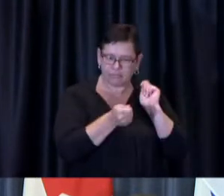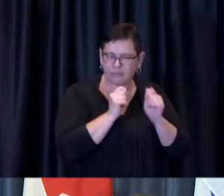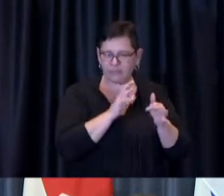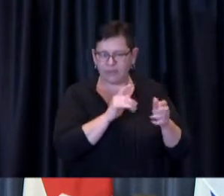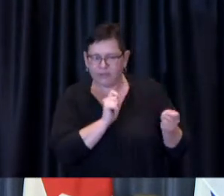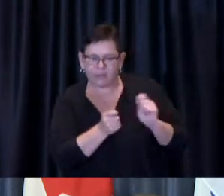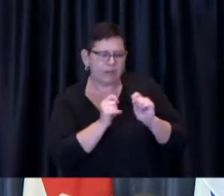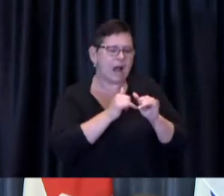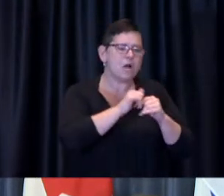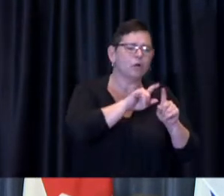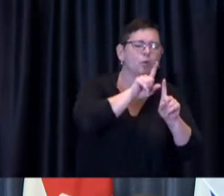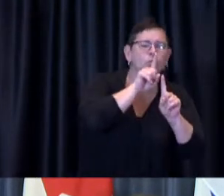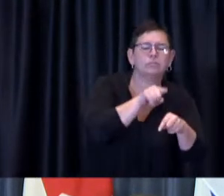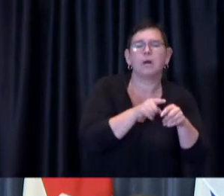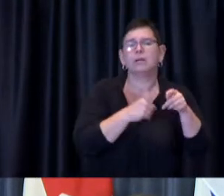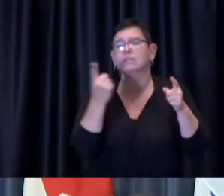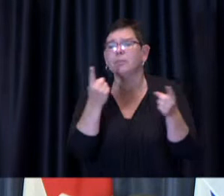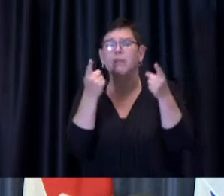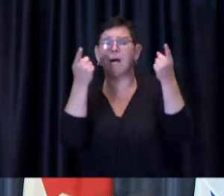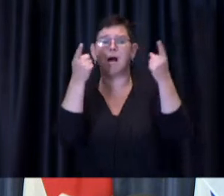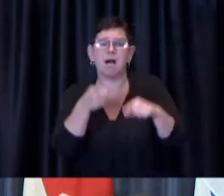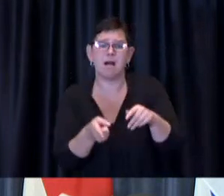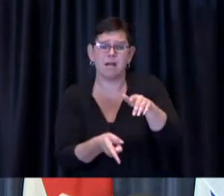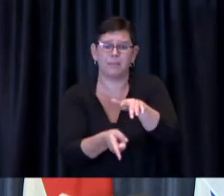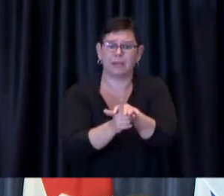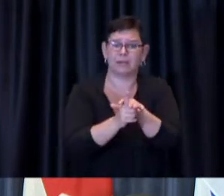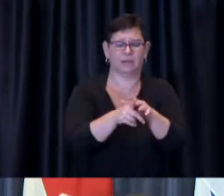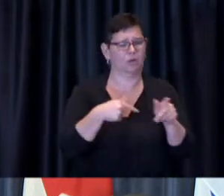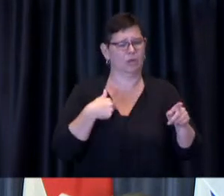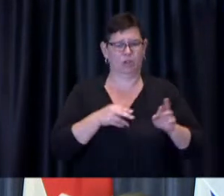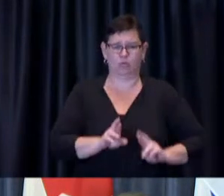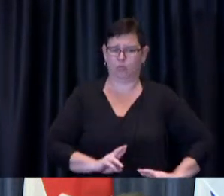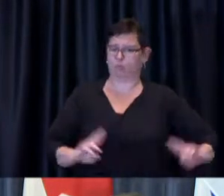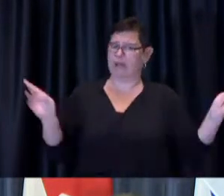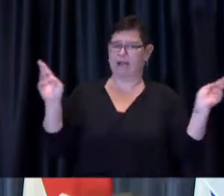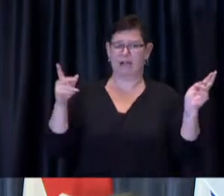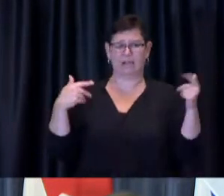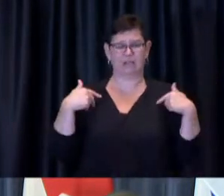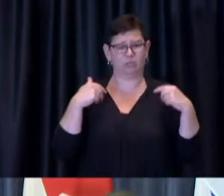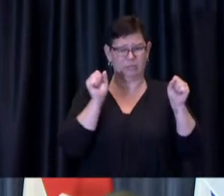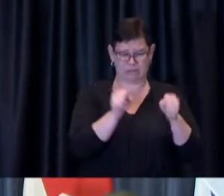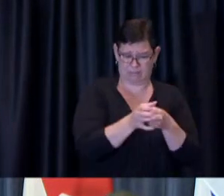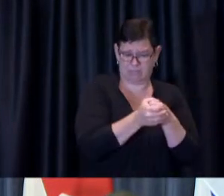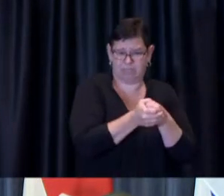We are ready and able to again escalate our response operations, should the need arise.